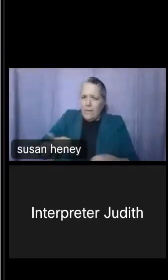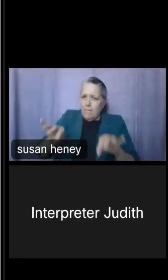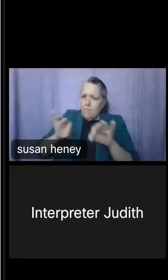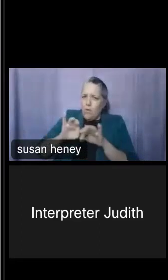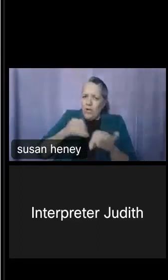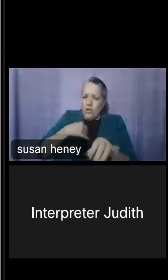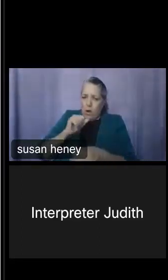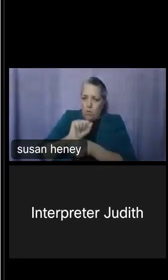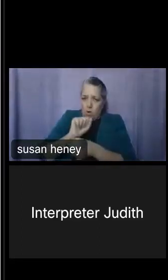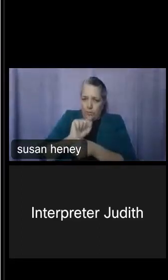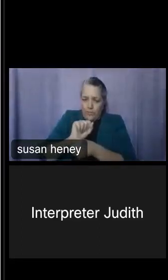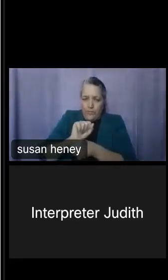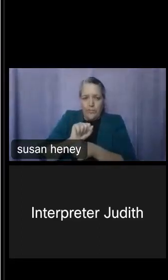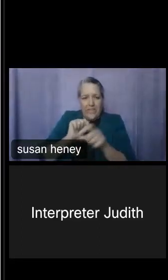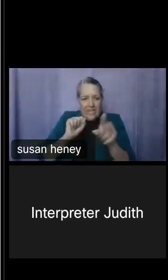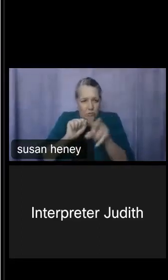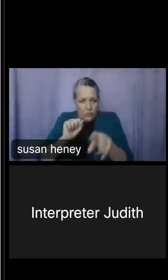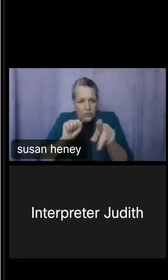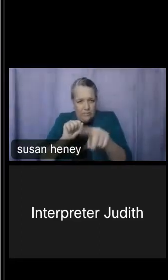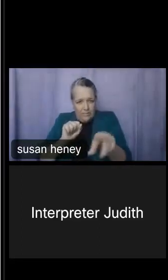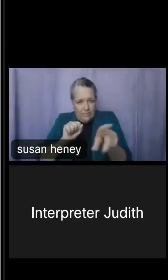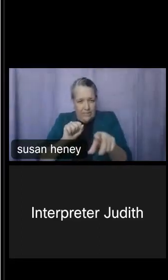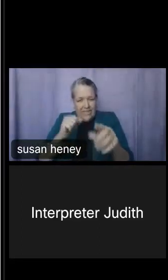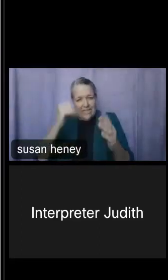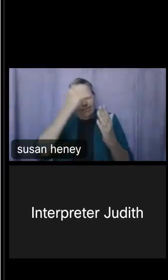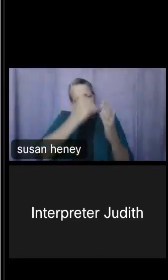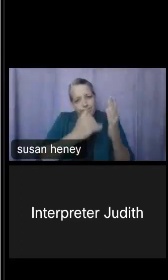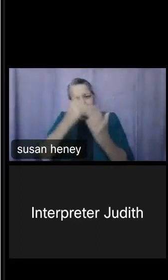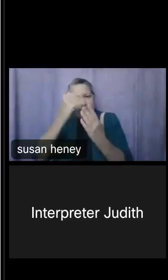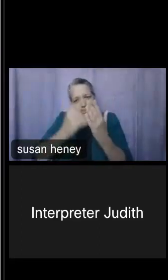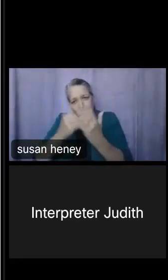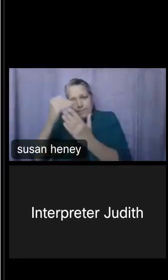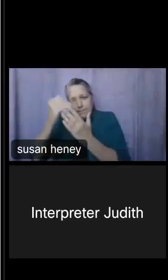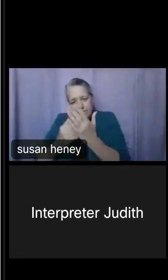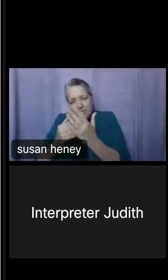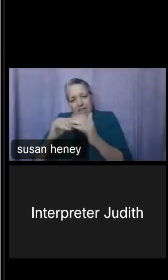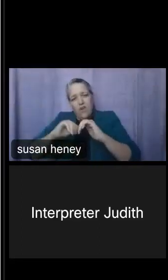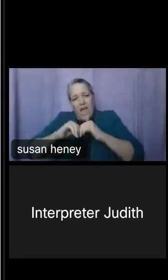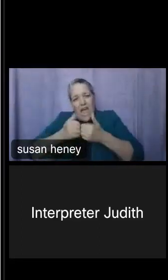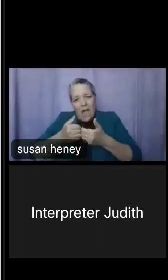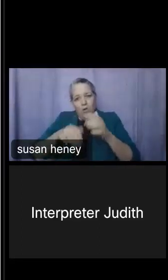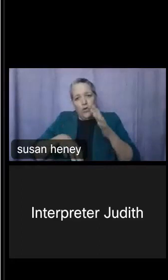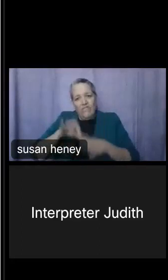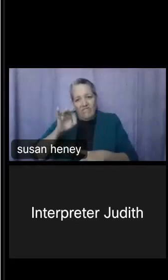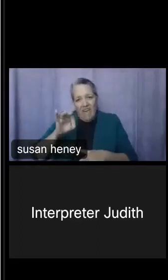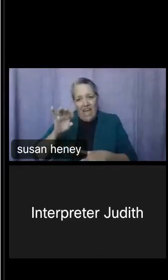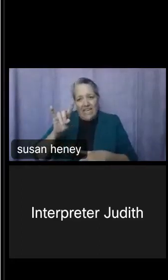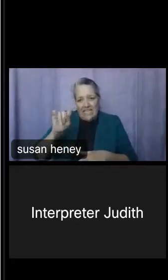these this is kind of a hierarchy standard for how to find data, what data is available.